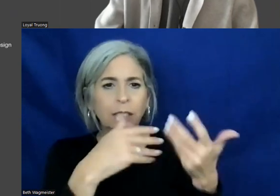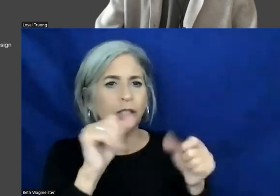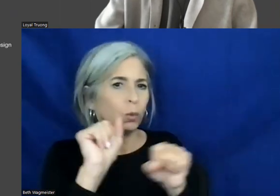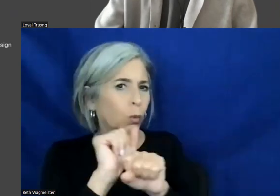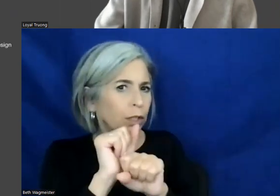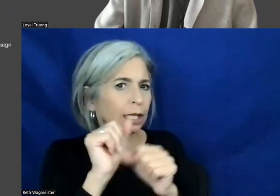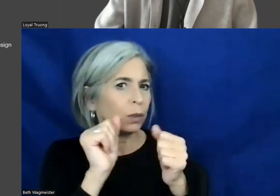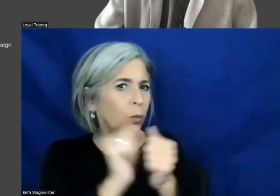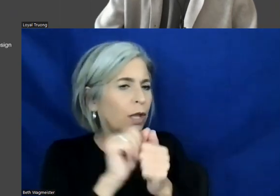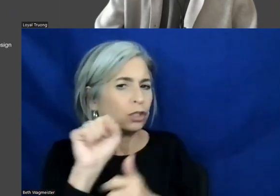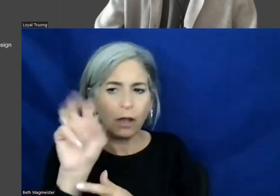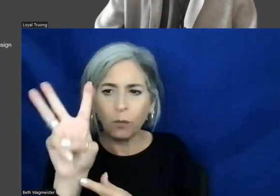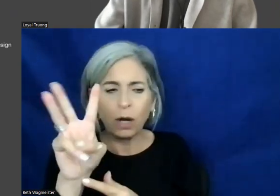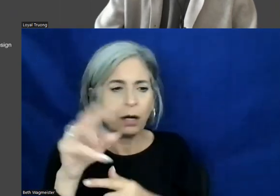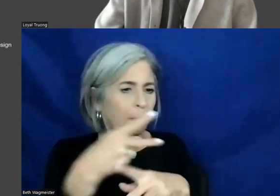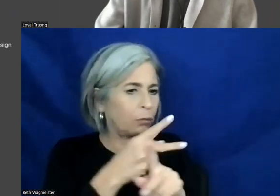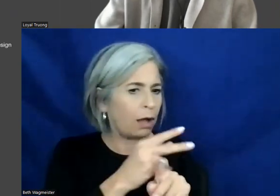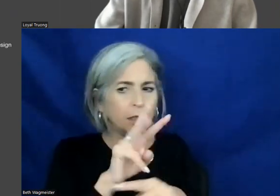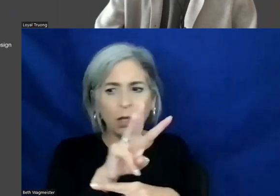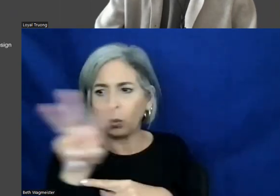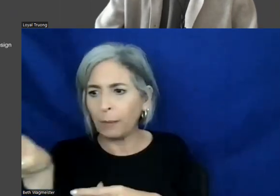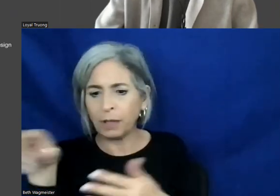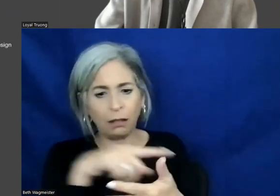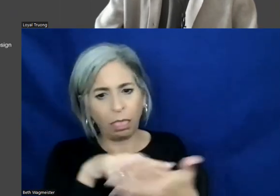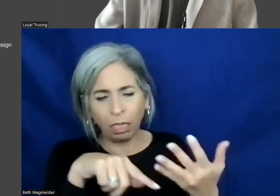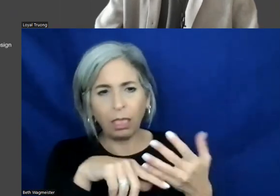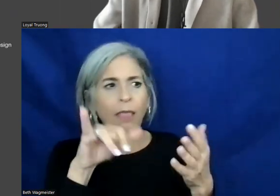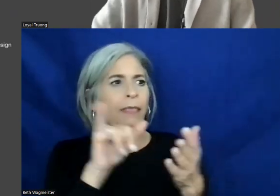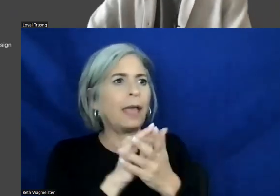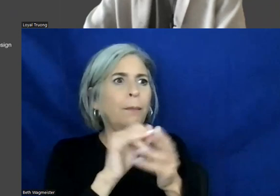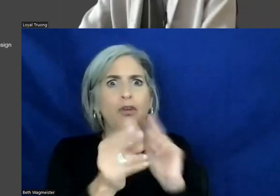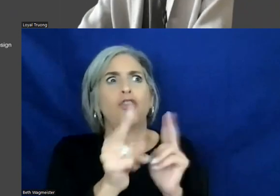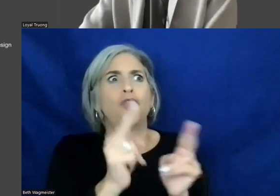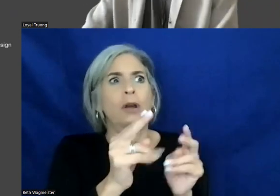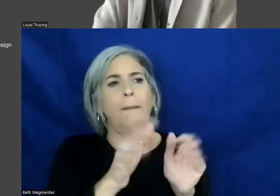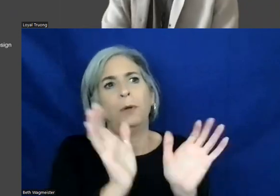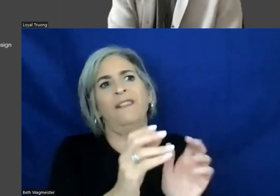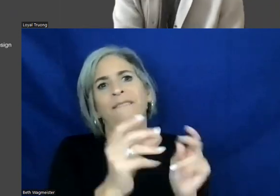you know, software, product, websites that are going to be pushed fast and quick. We have to